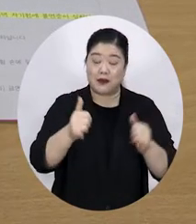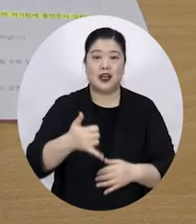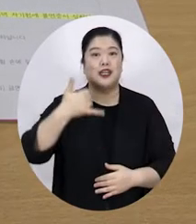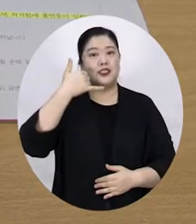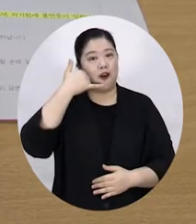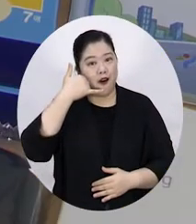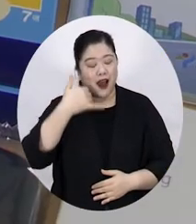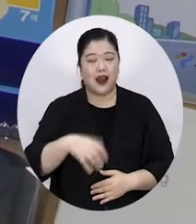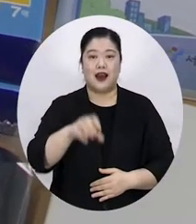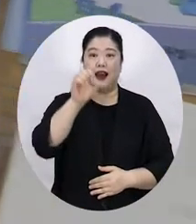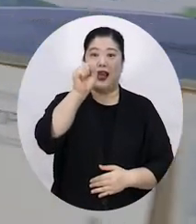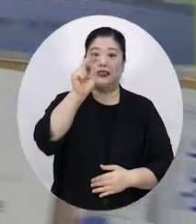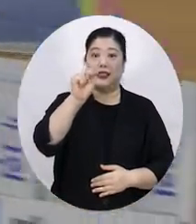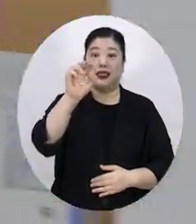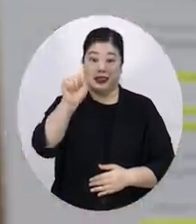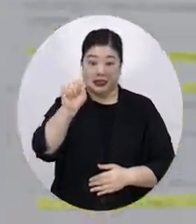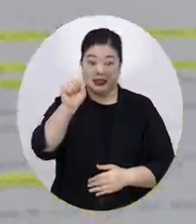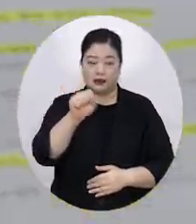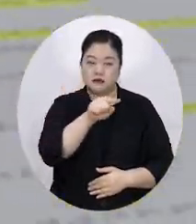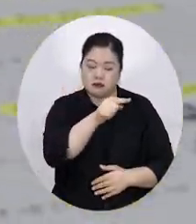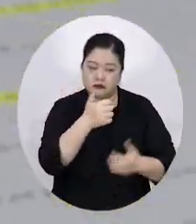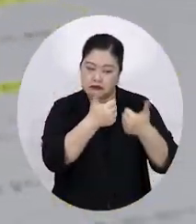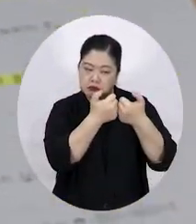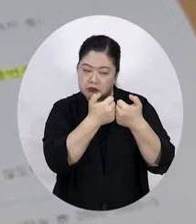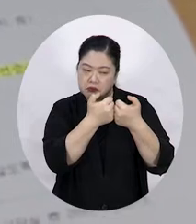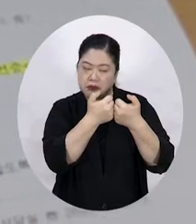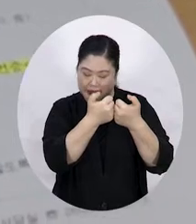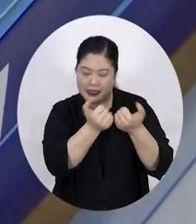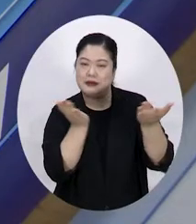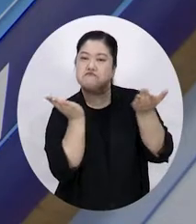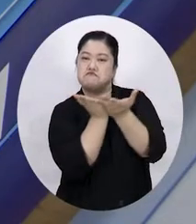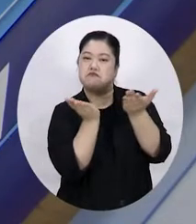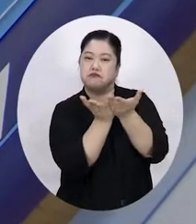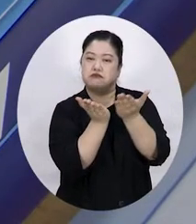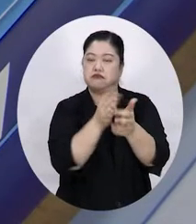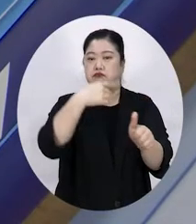will be given a one-on-one customized council via telephone or SNS,